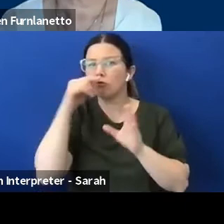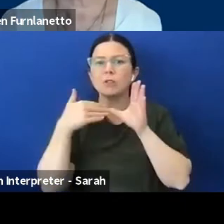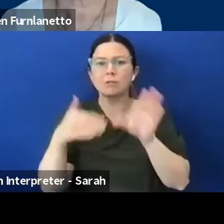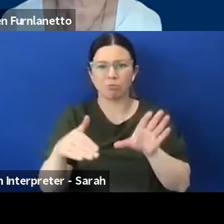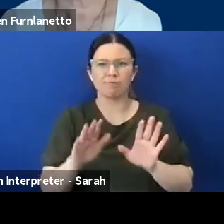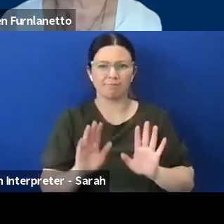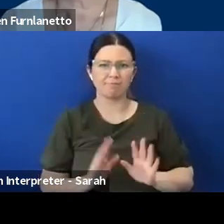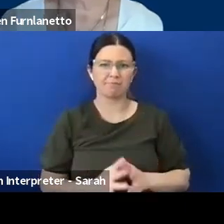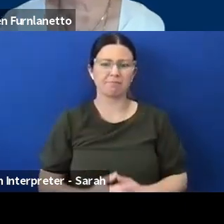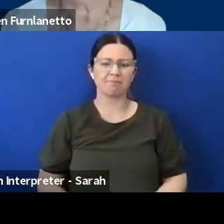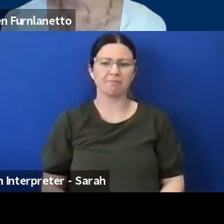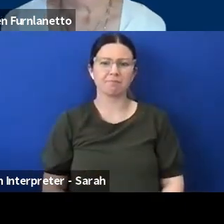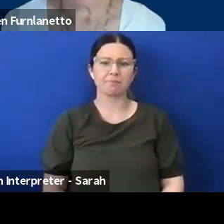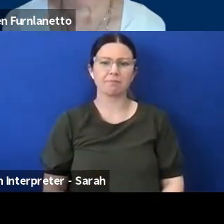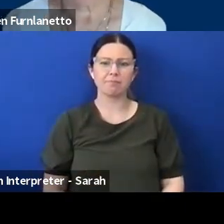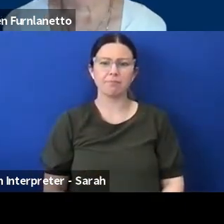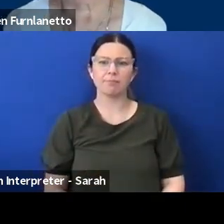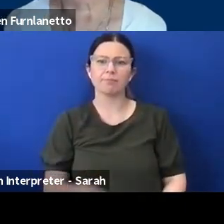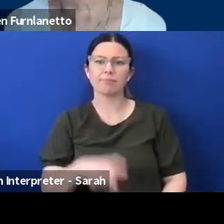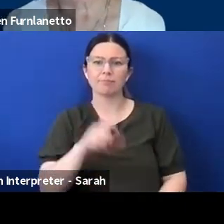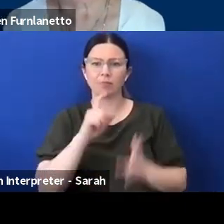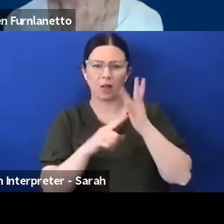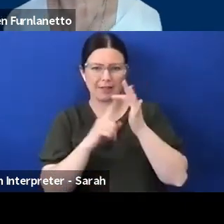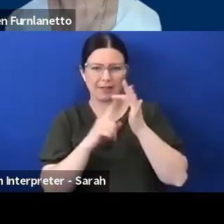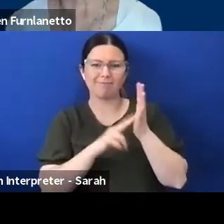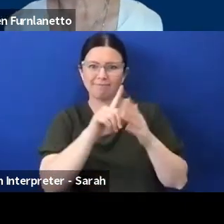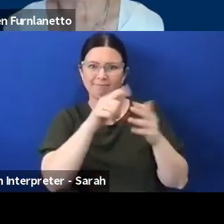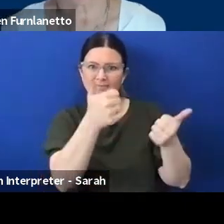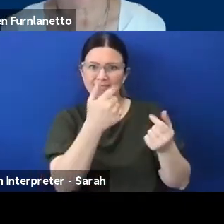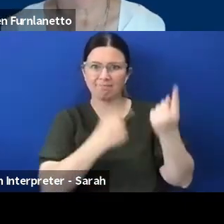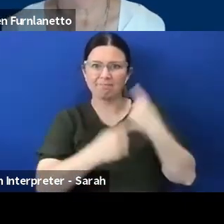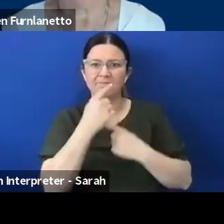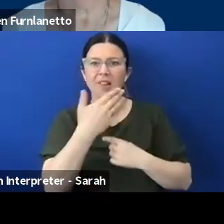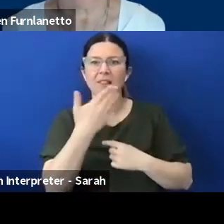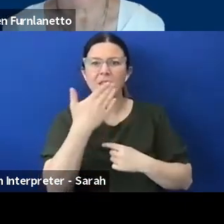Absolutely some great tips there and we'll draw that out a little bit more with our next